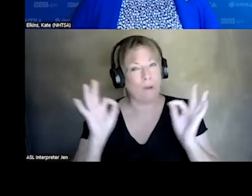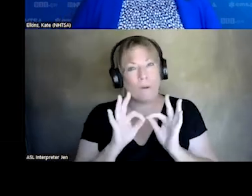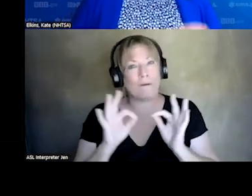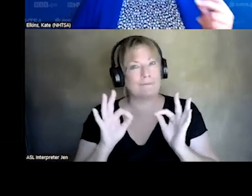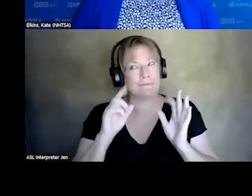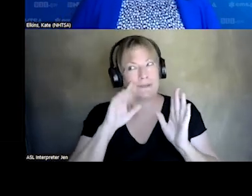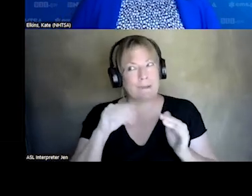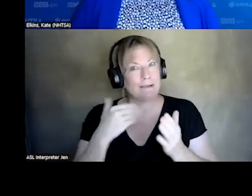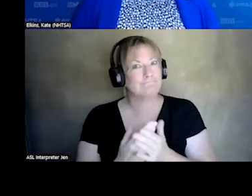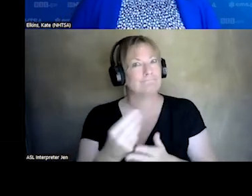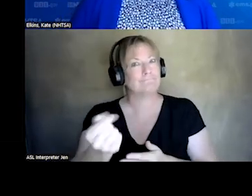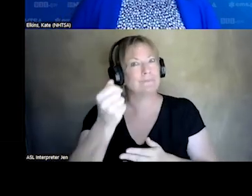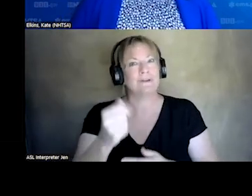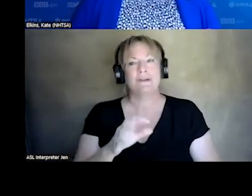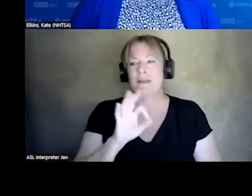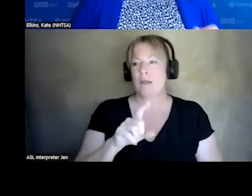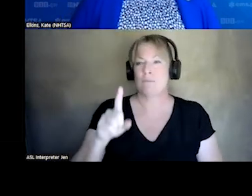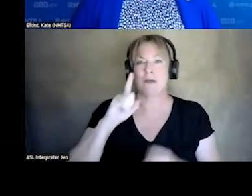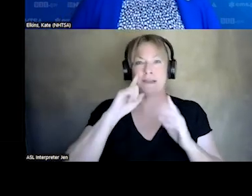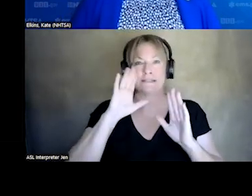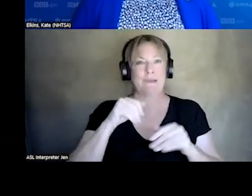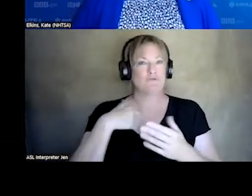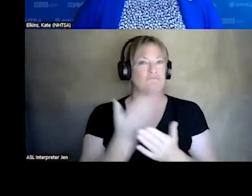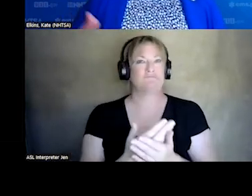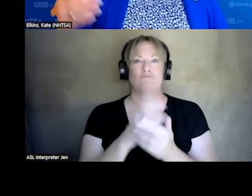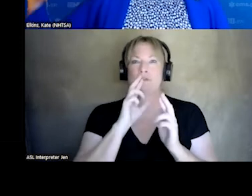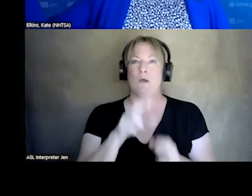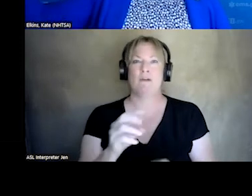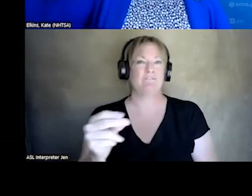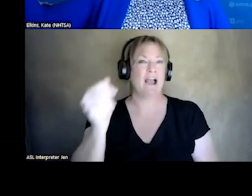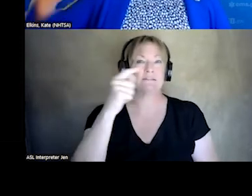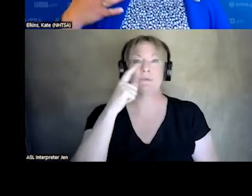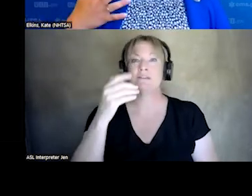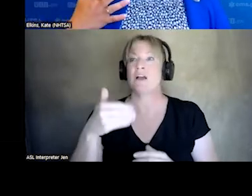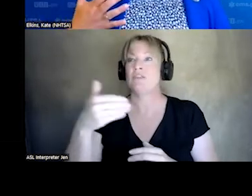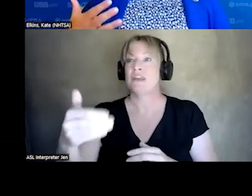911 IS EXPECT TO ANSWER CALLS VERY QUICKLY BECAUSE THAT NEXT CALL THAT IS COMING IN,